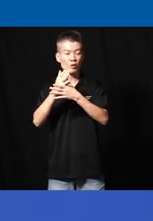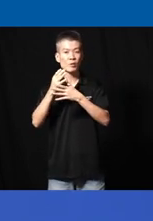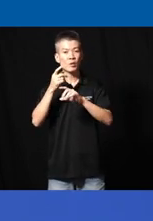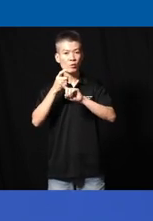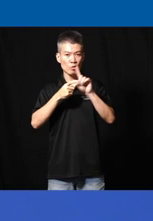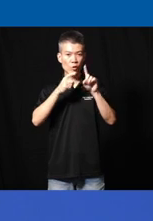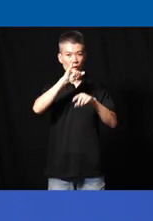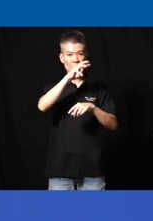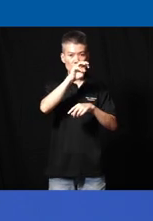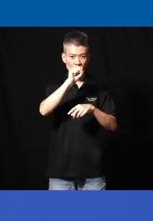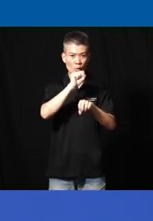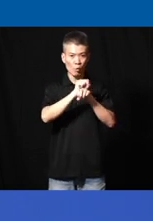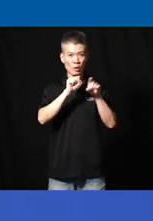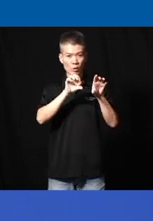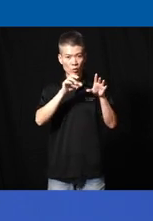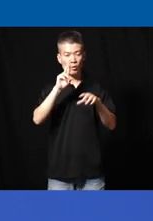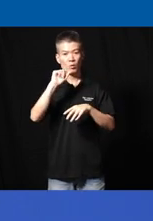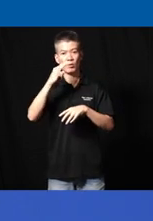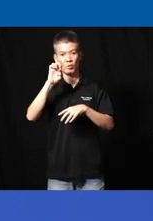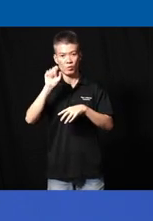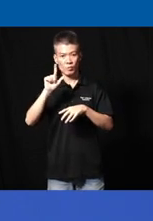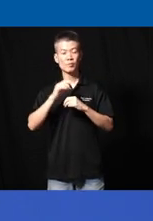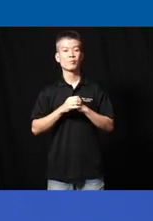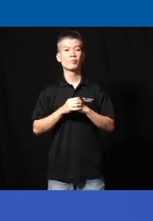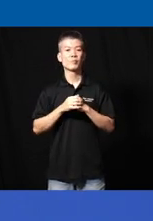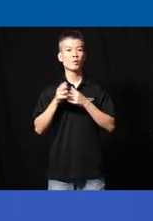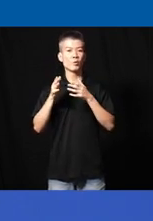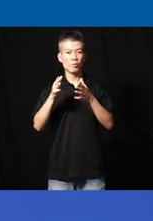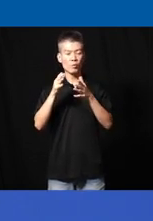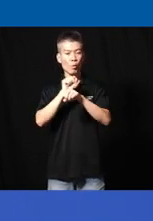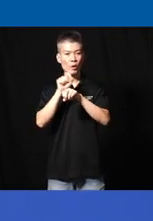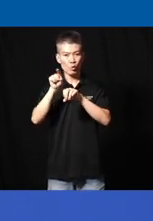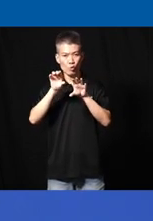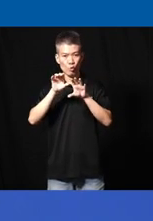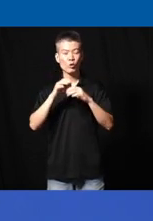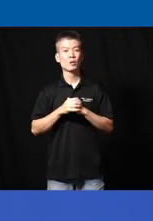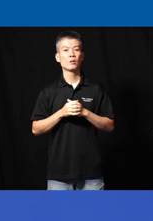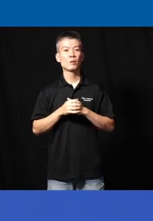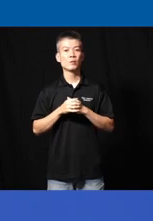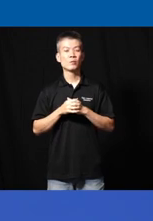James and the work he does and Rachel uh the way and the work you do and just want to say